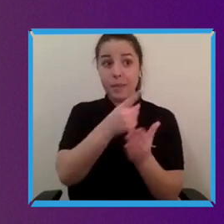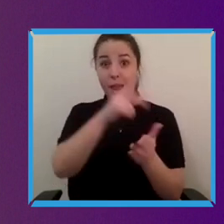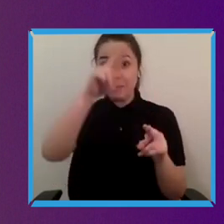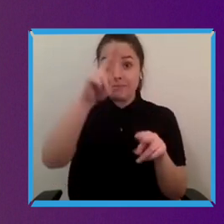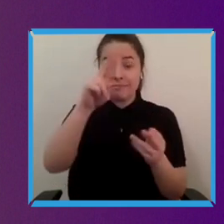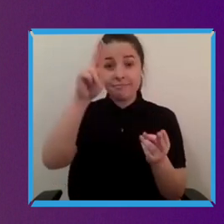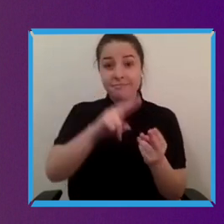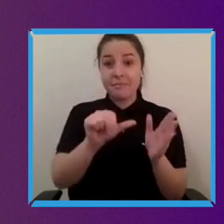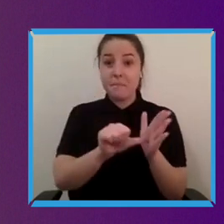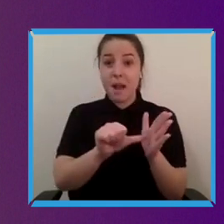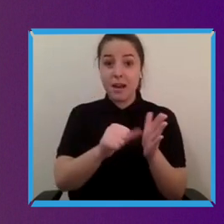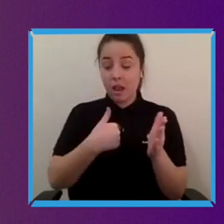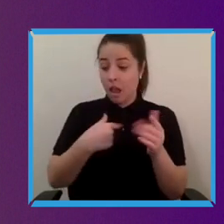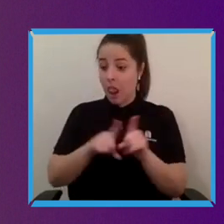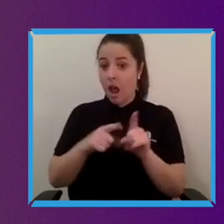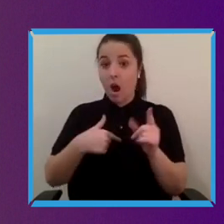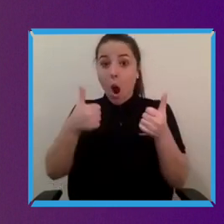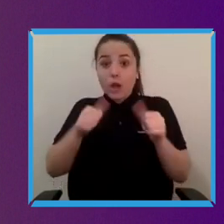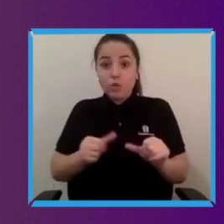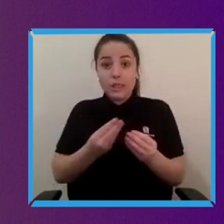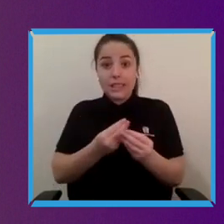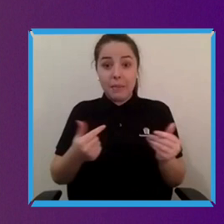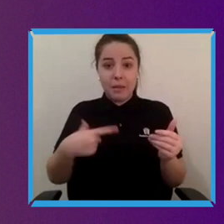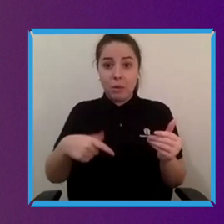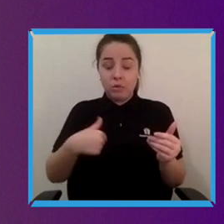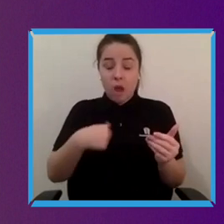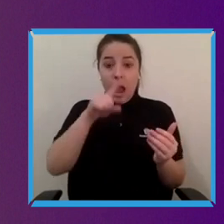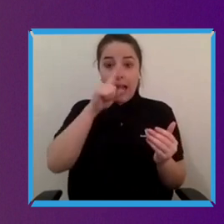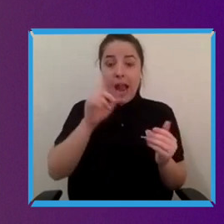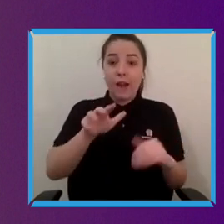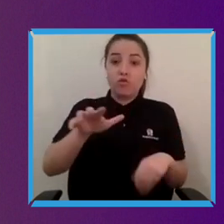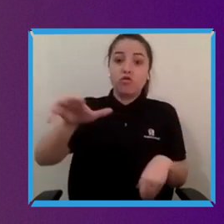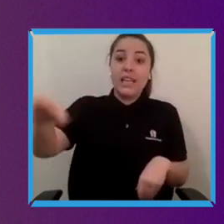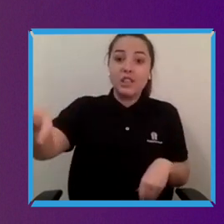i physically haven't got the ability to reach or to like press things or to